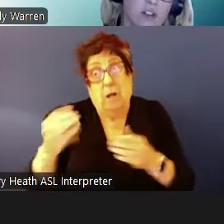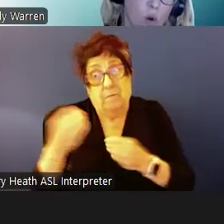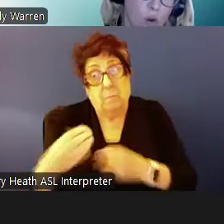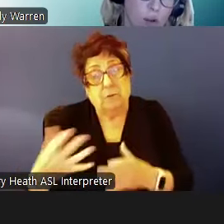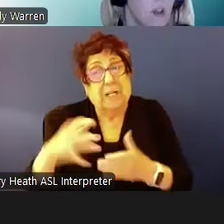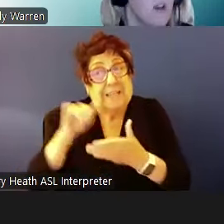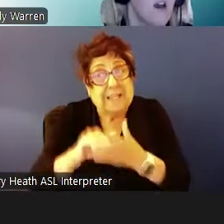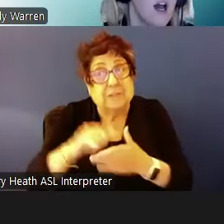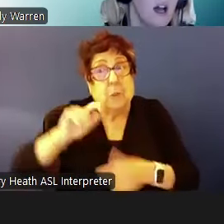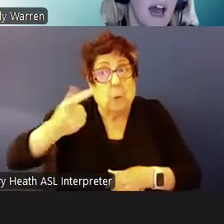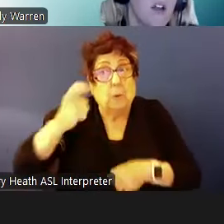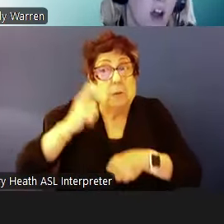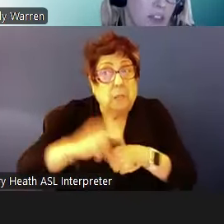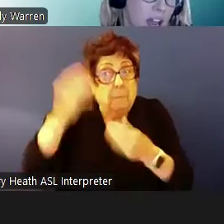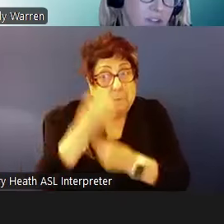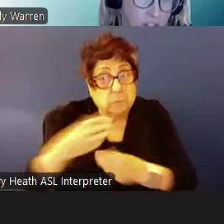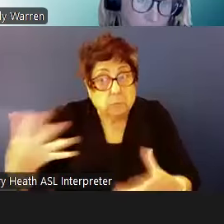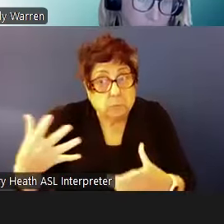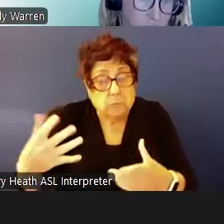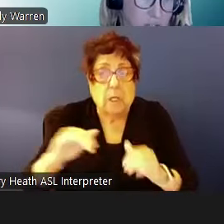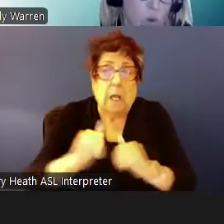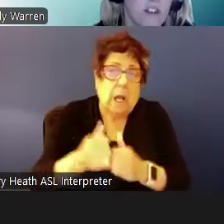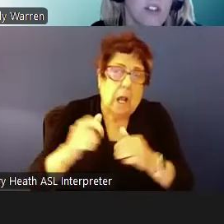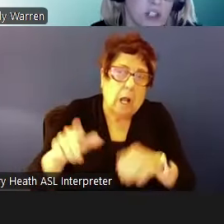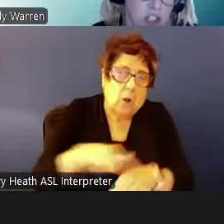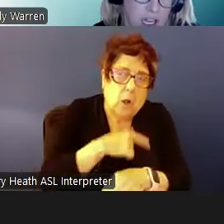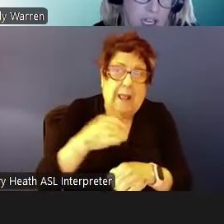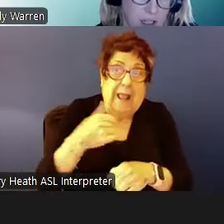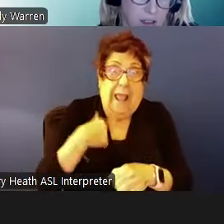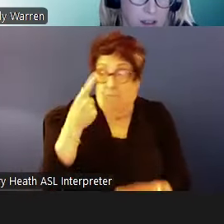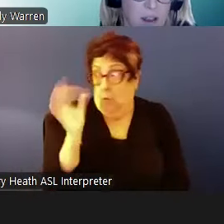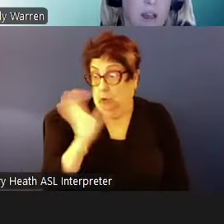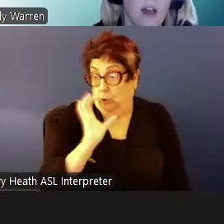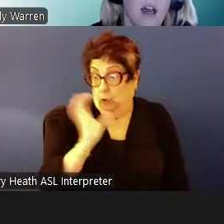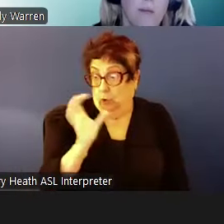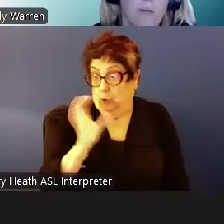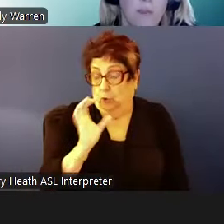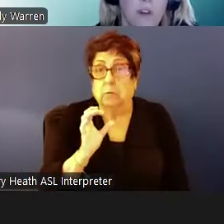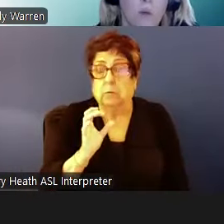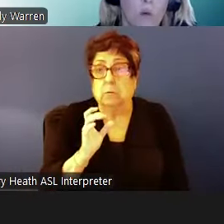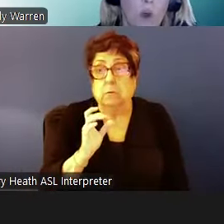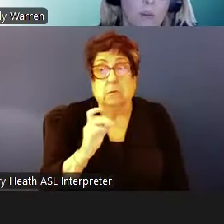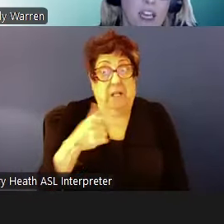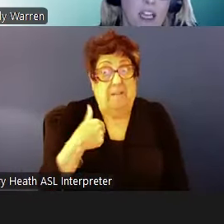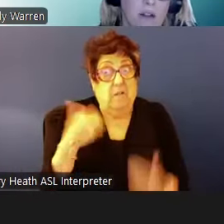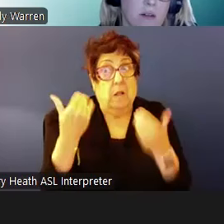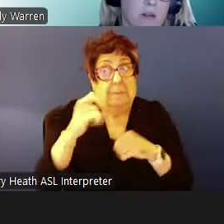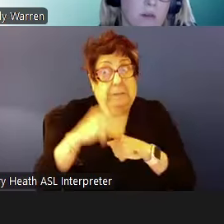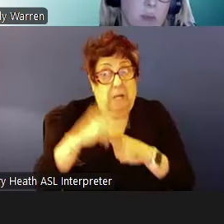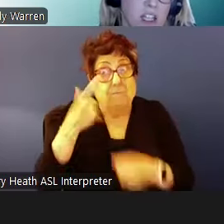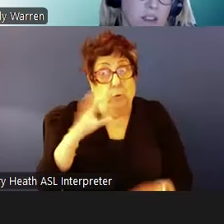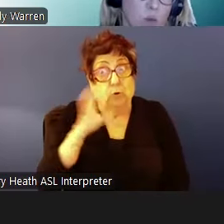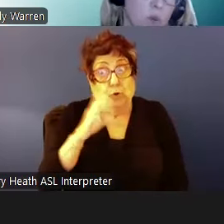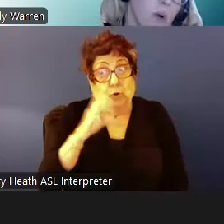are told how long they have to search. With the search time is. And we are